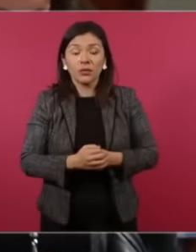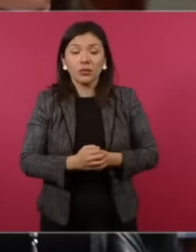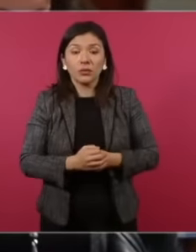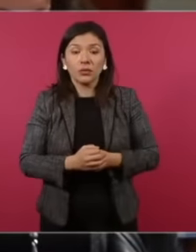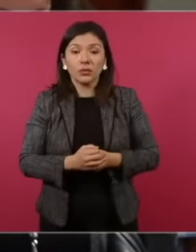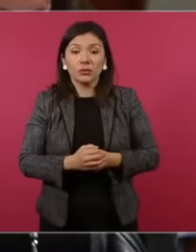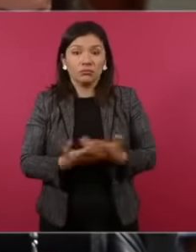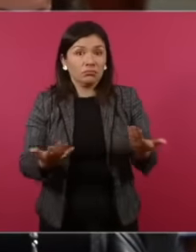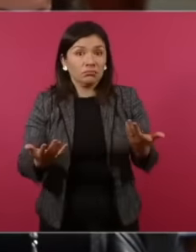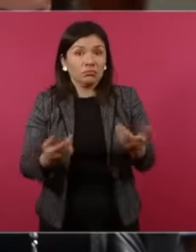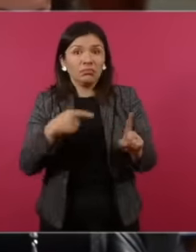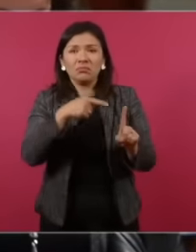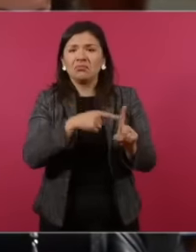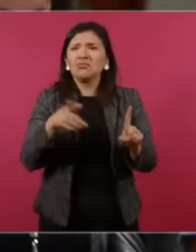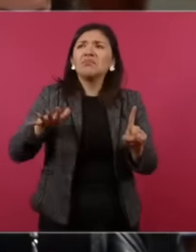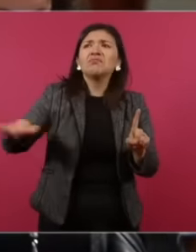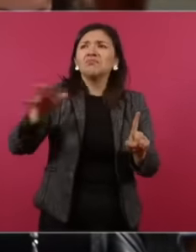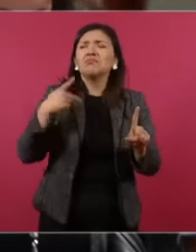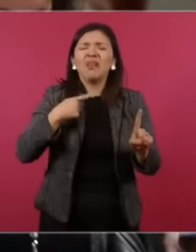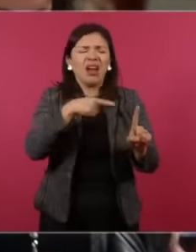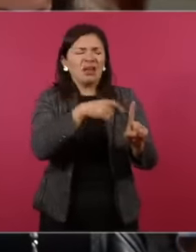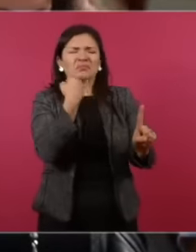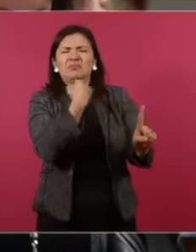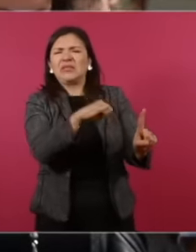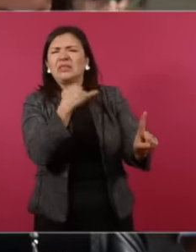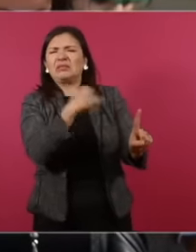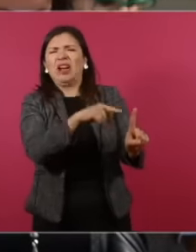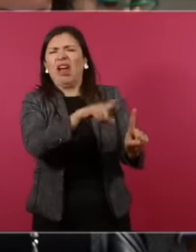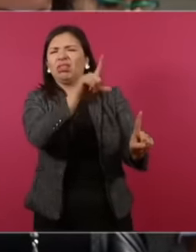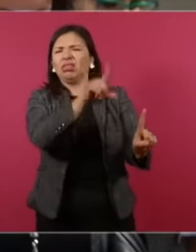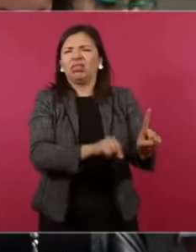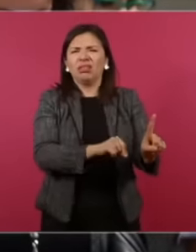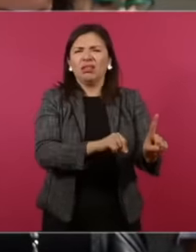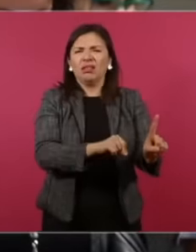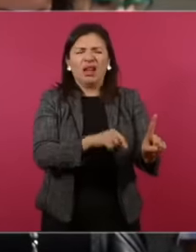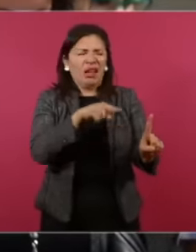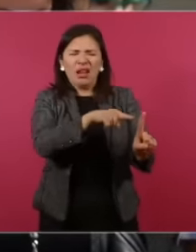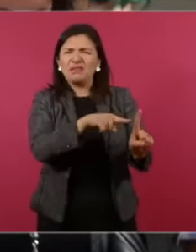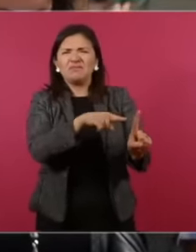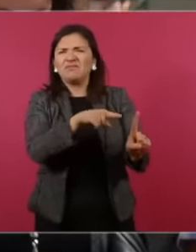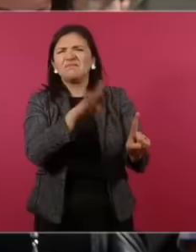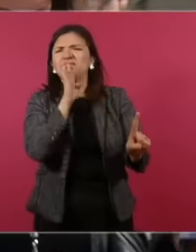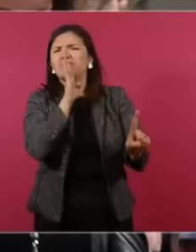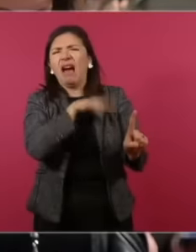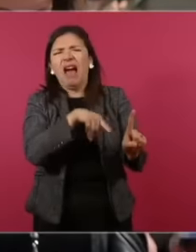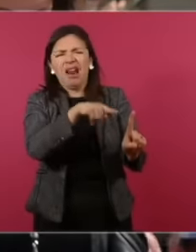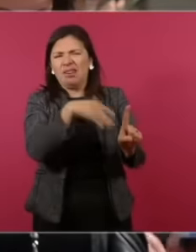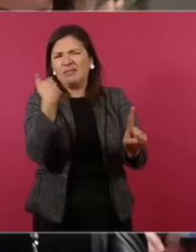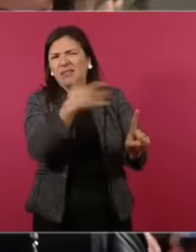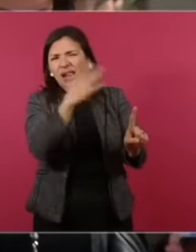that he said by telling him that he even brought an audio on his cell phone so that the president could listen,